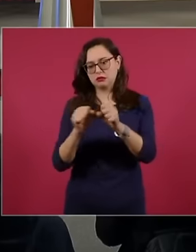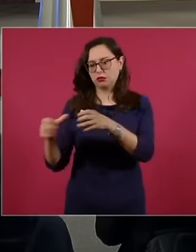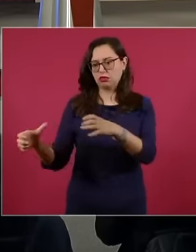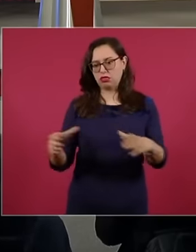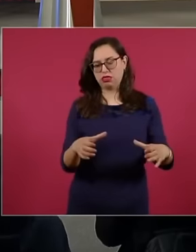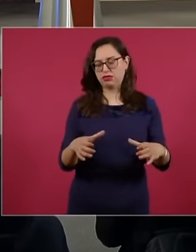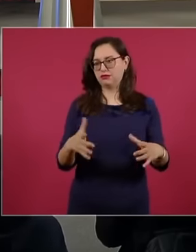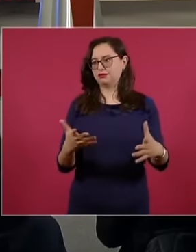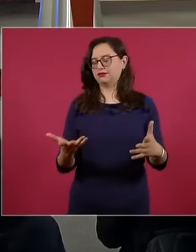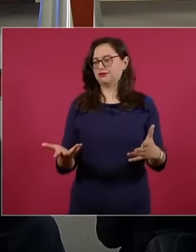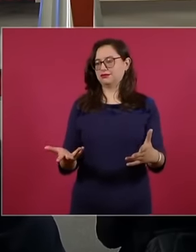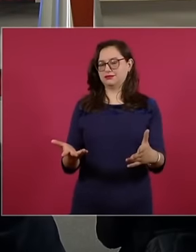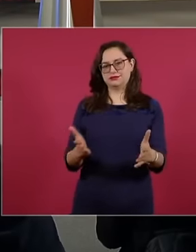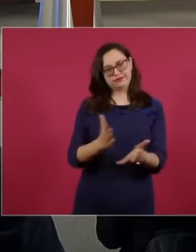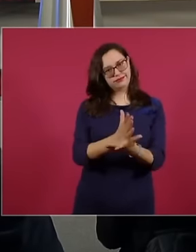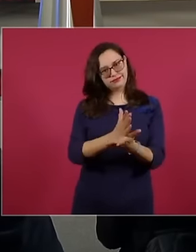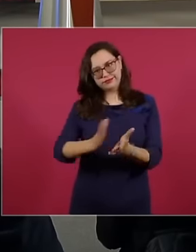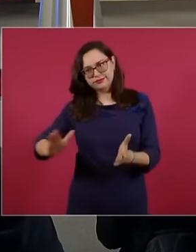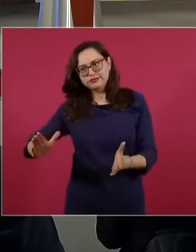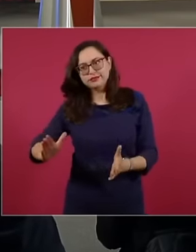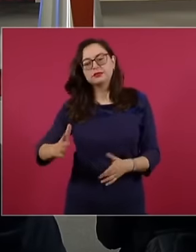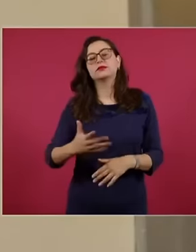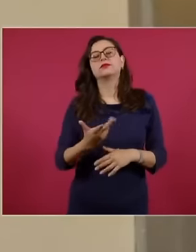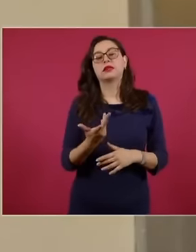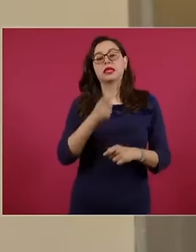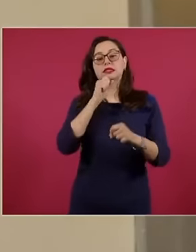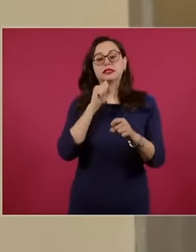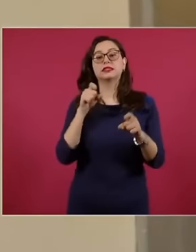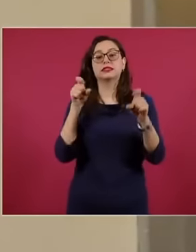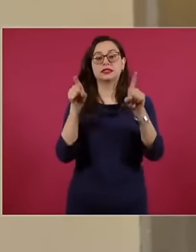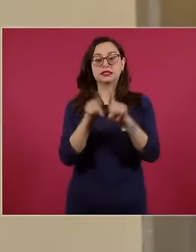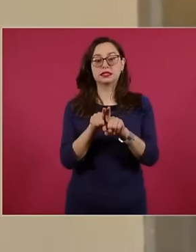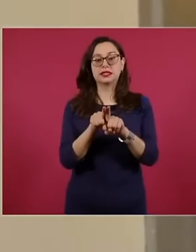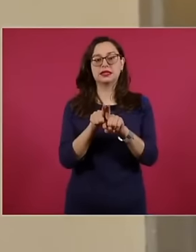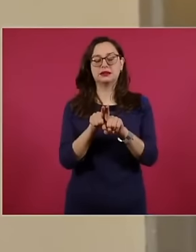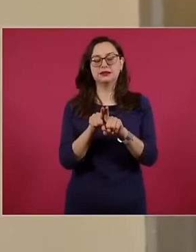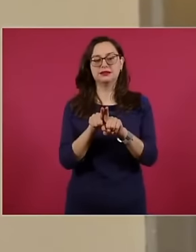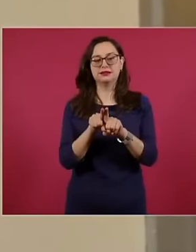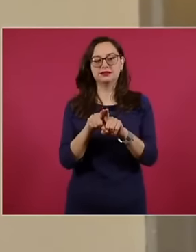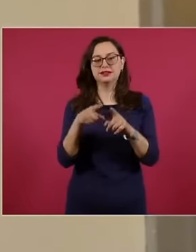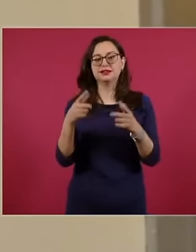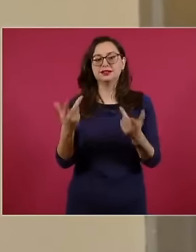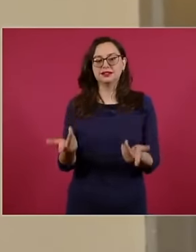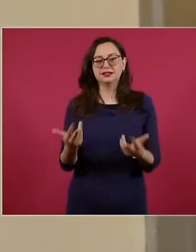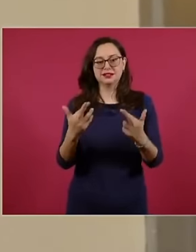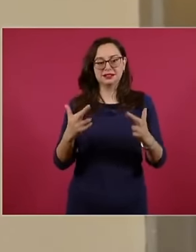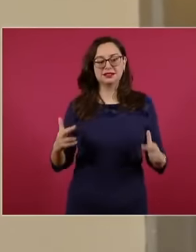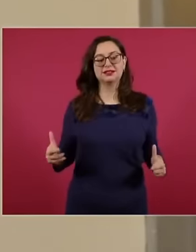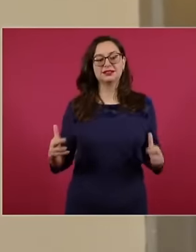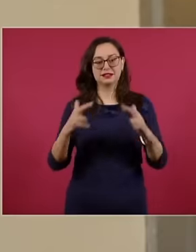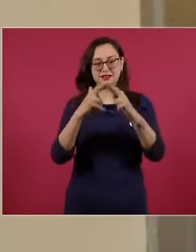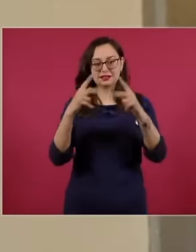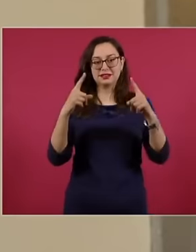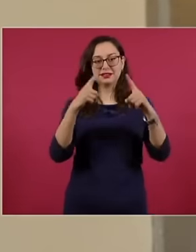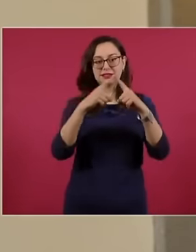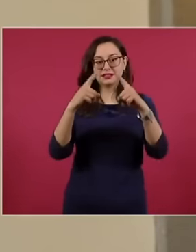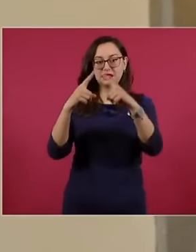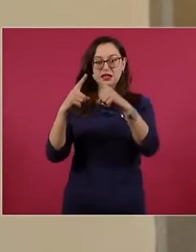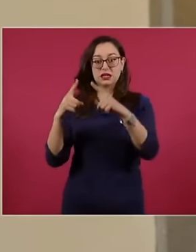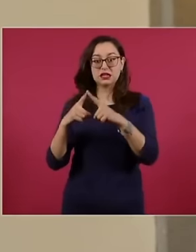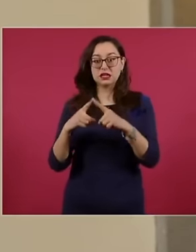There were constructions with religious use, they are not heritage constructions at all